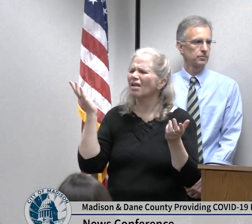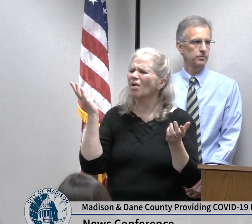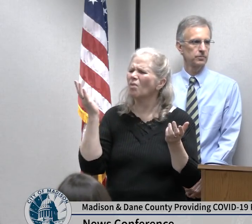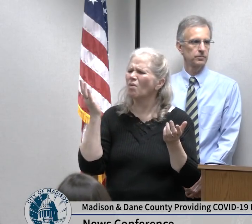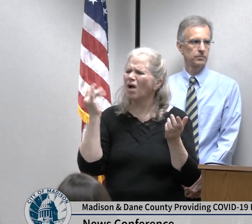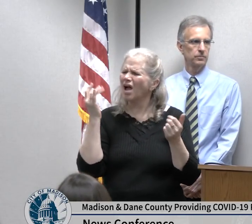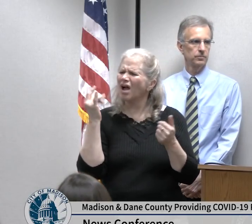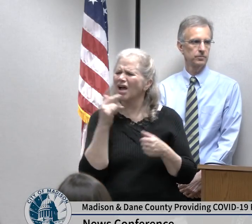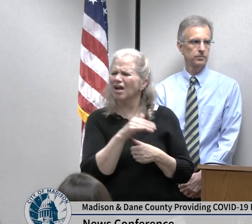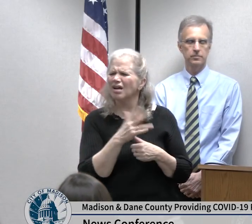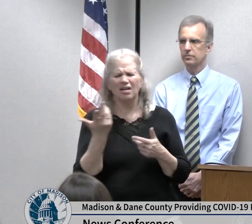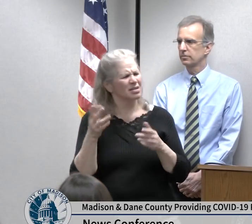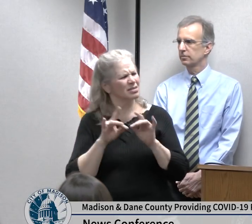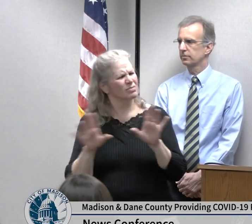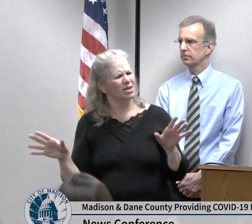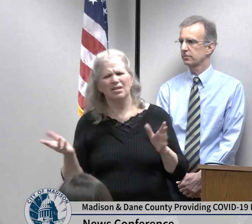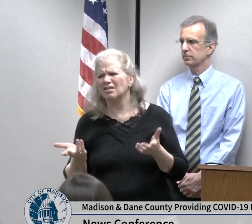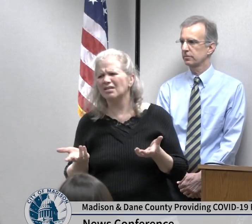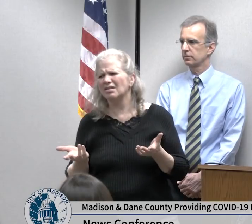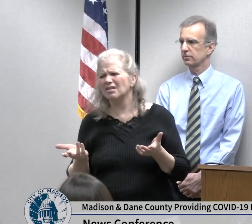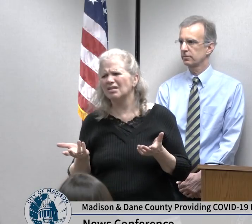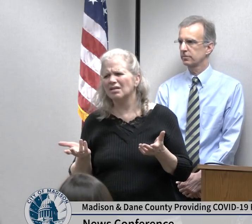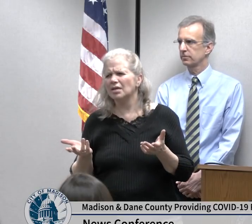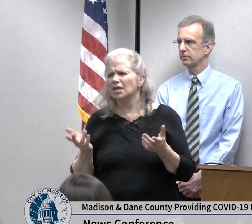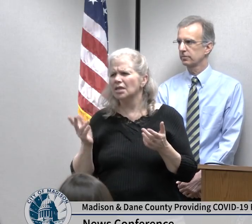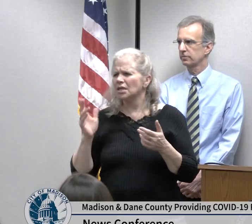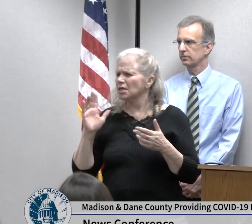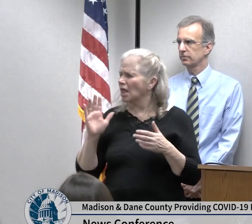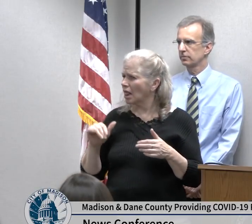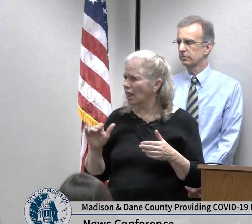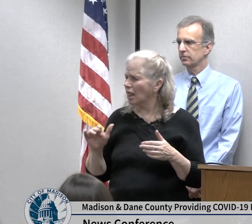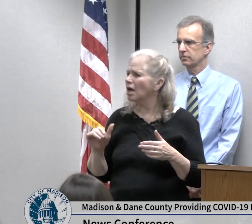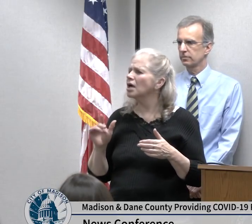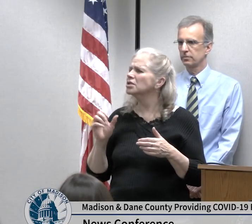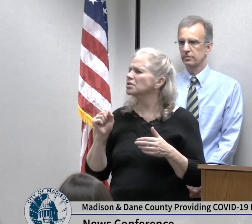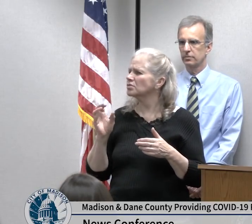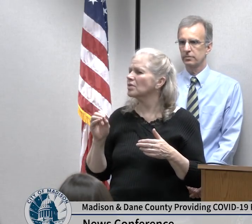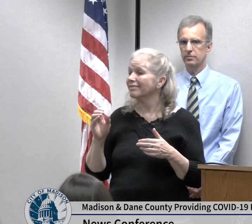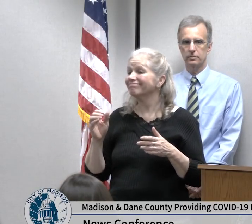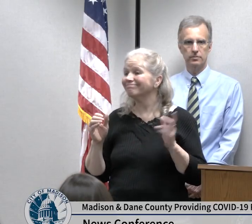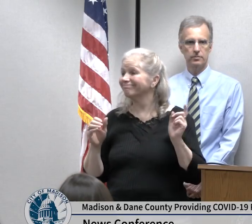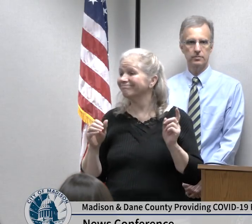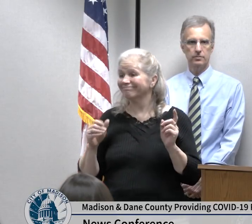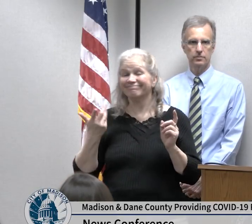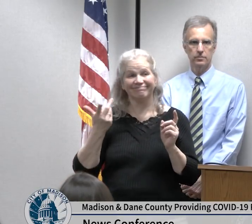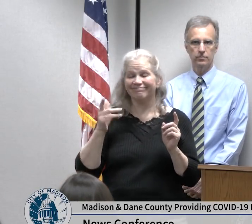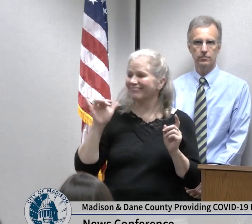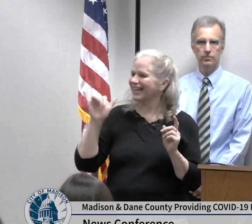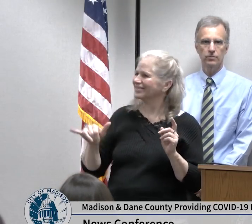community spread yet that's correct